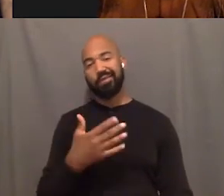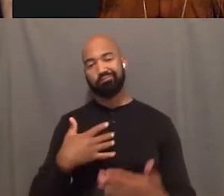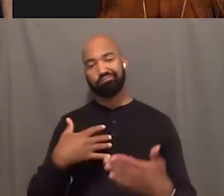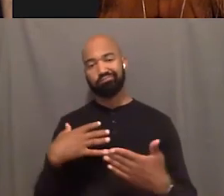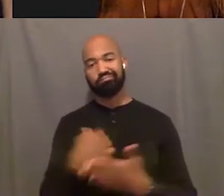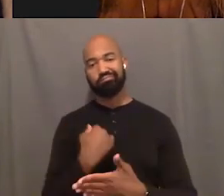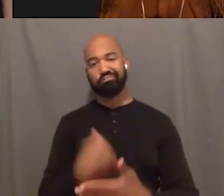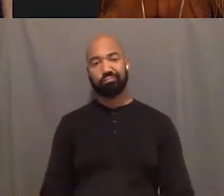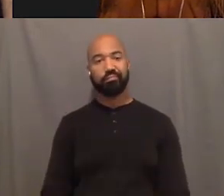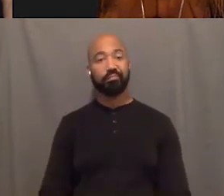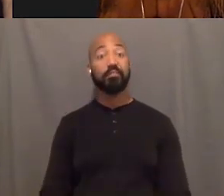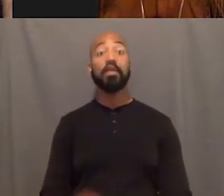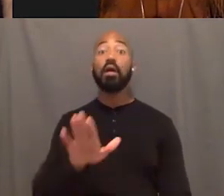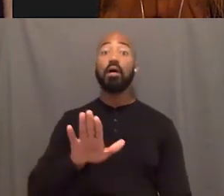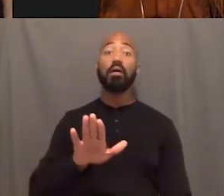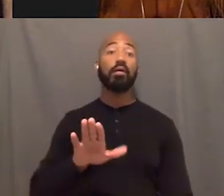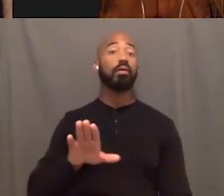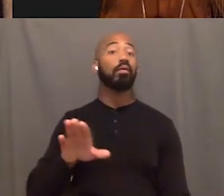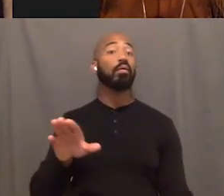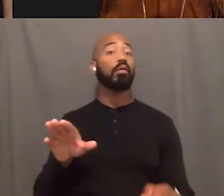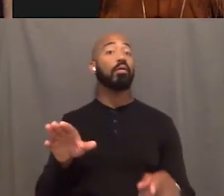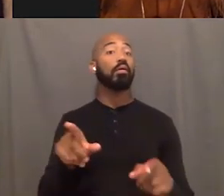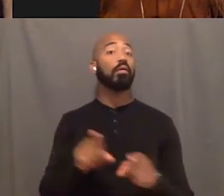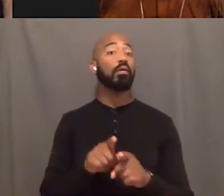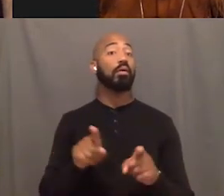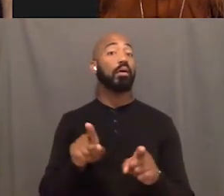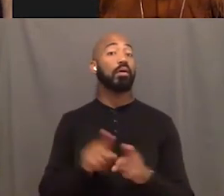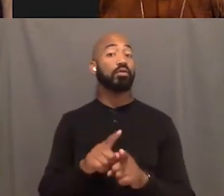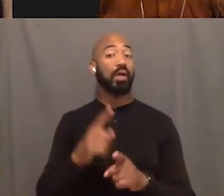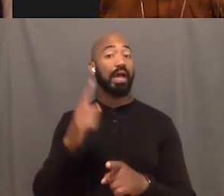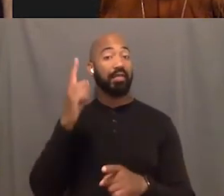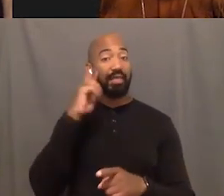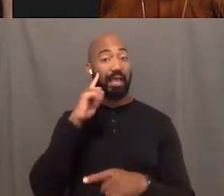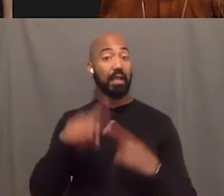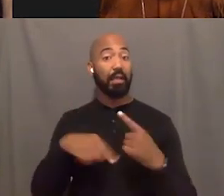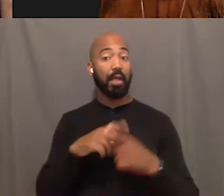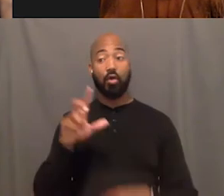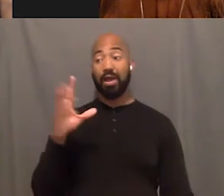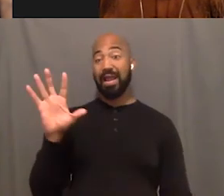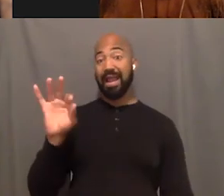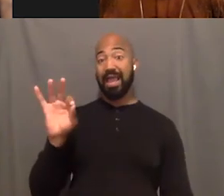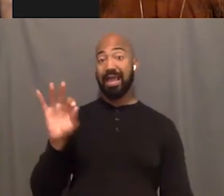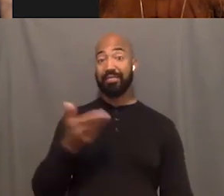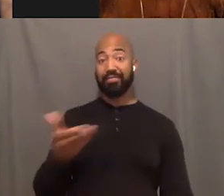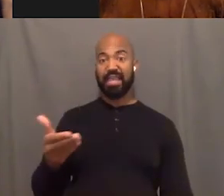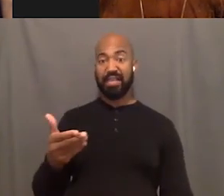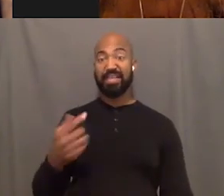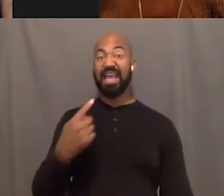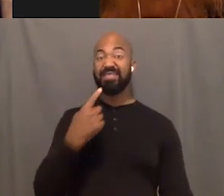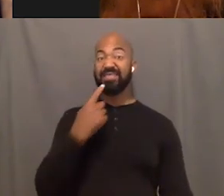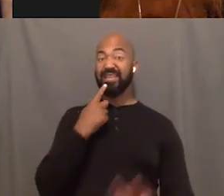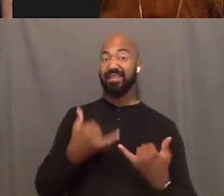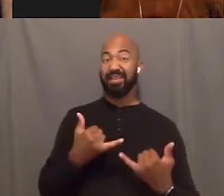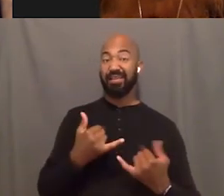Or I think about like nine things that I said today that I know I should not have possibly said.